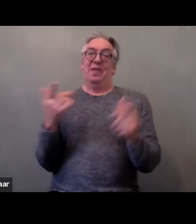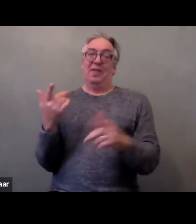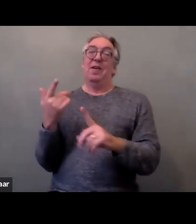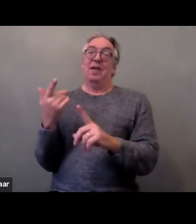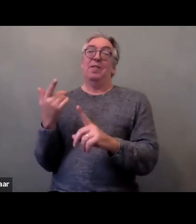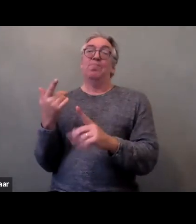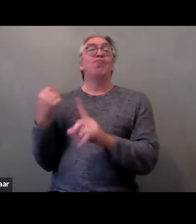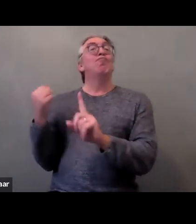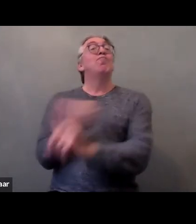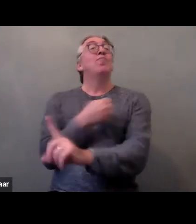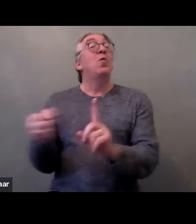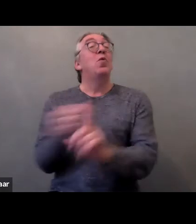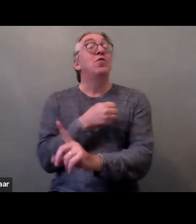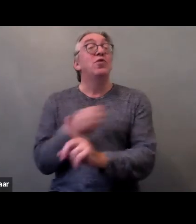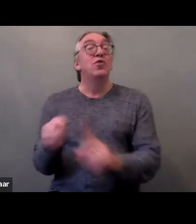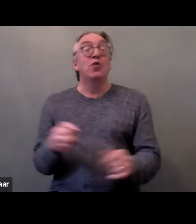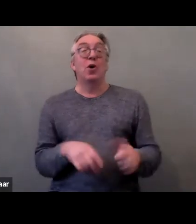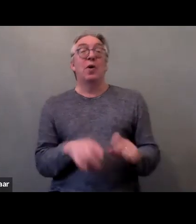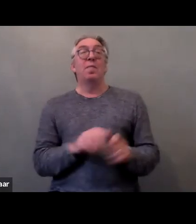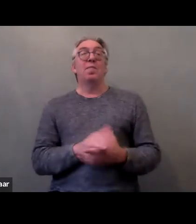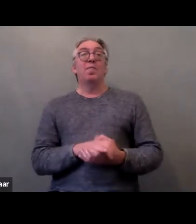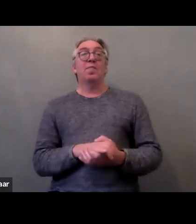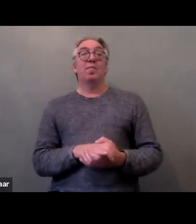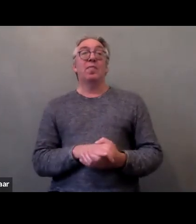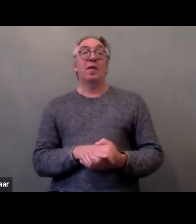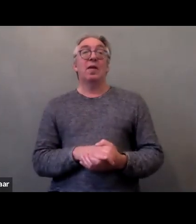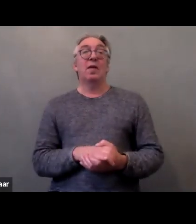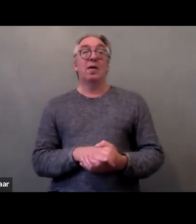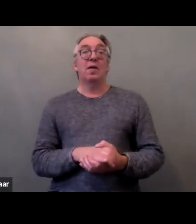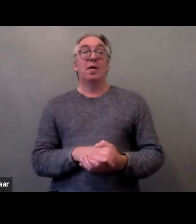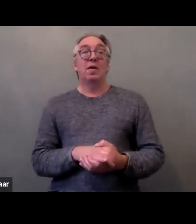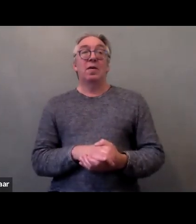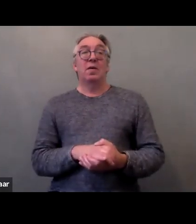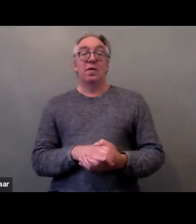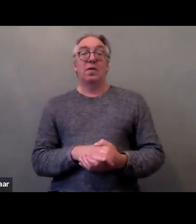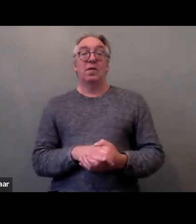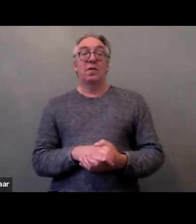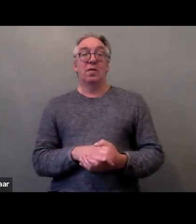These terms are generally understood as describing violence against women